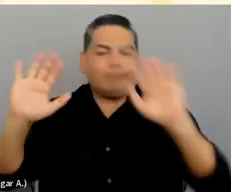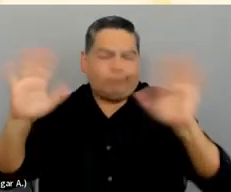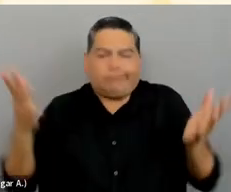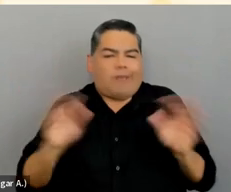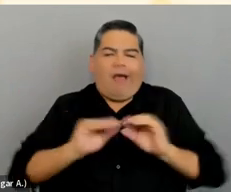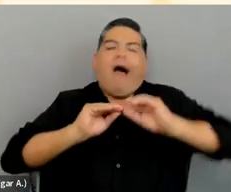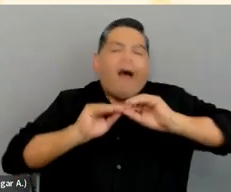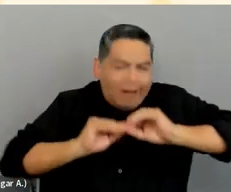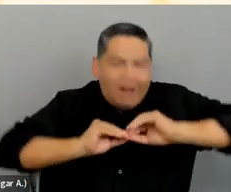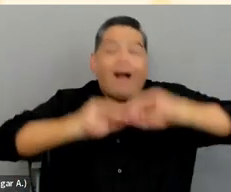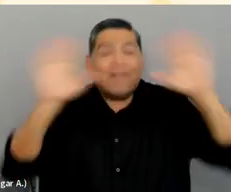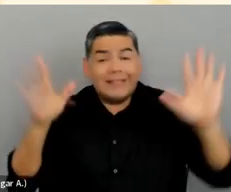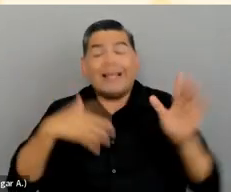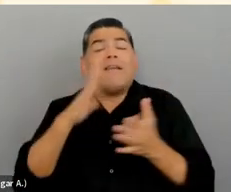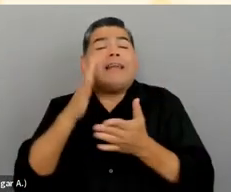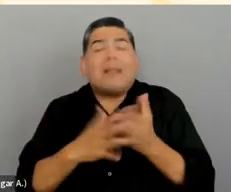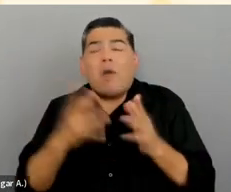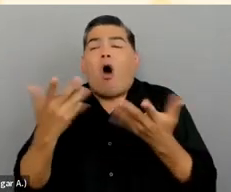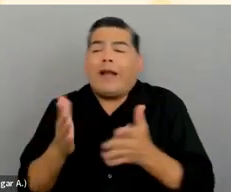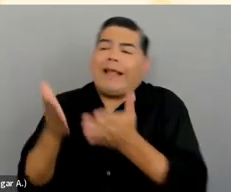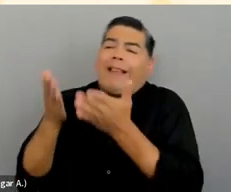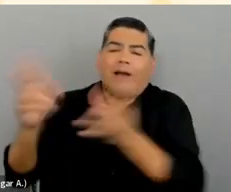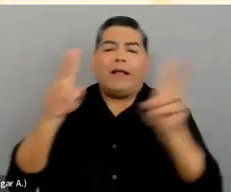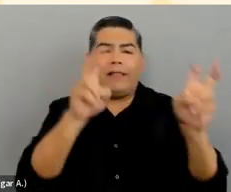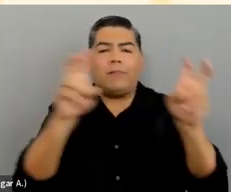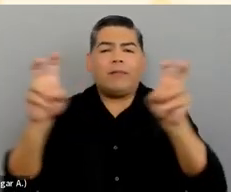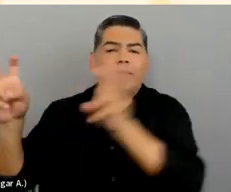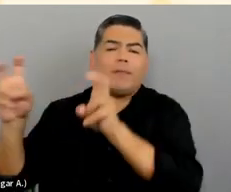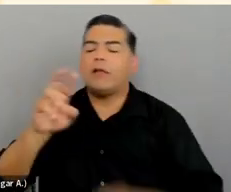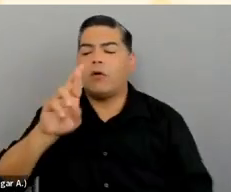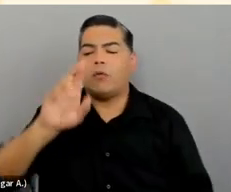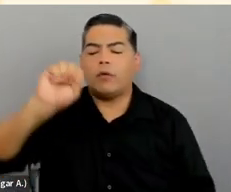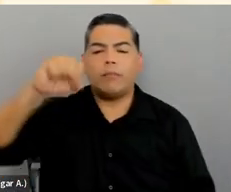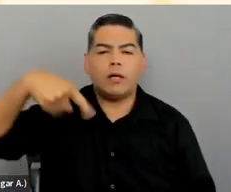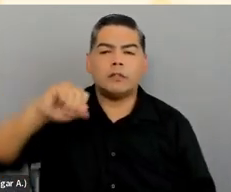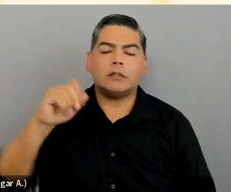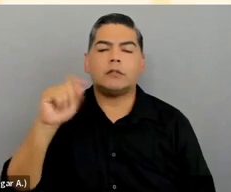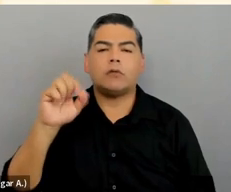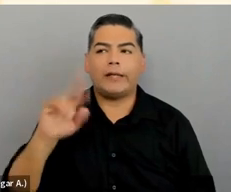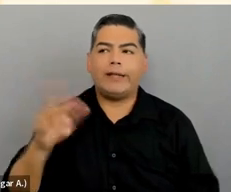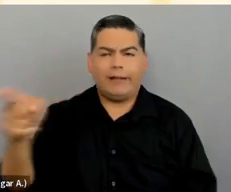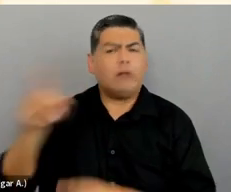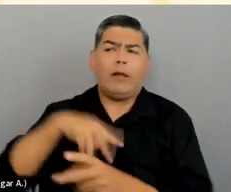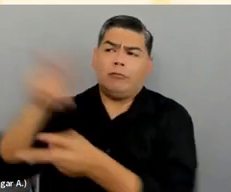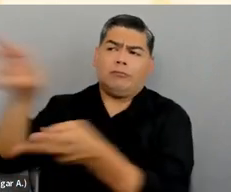There are themes out there in the repository that you can use. And as long as you maintain that theme,